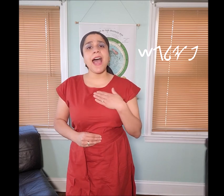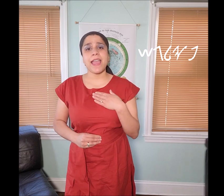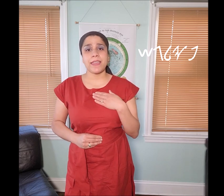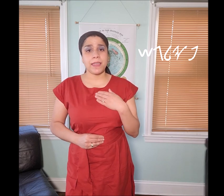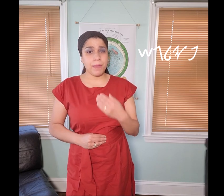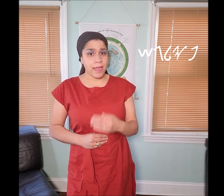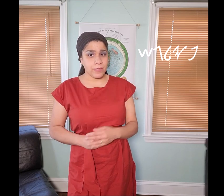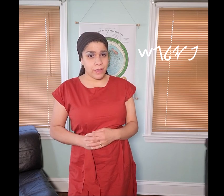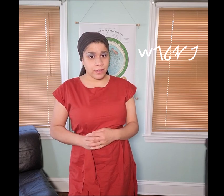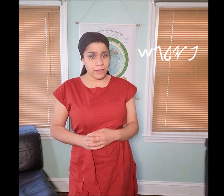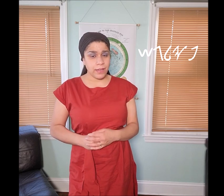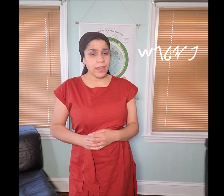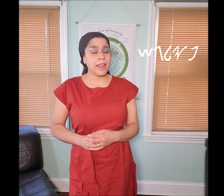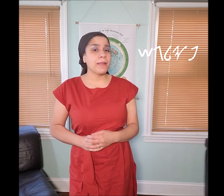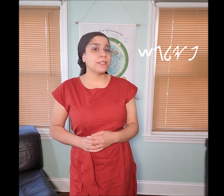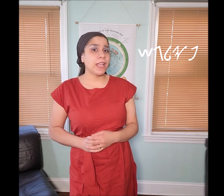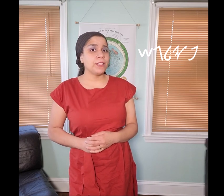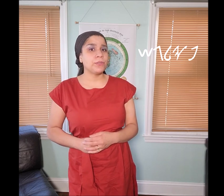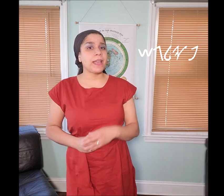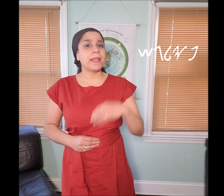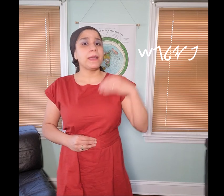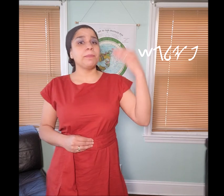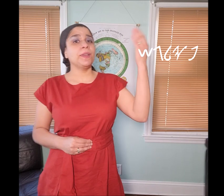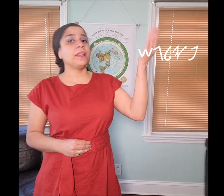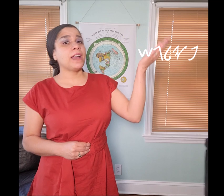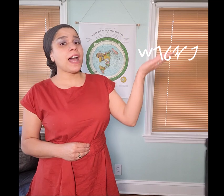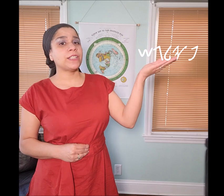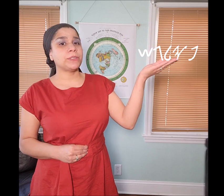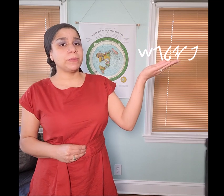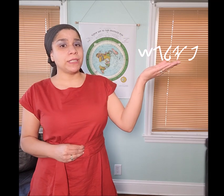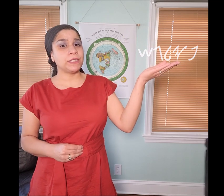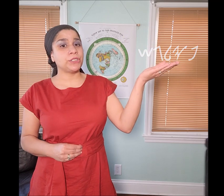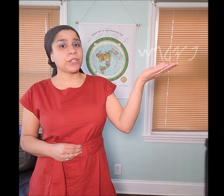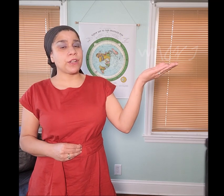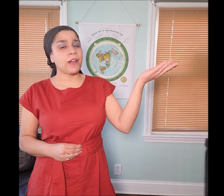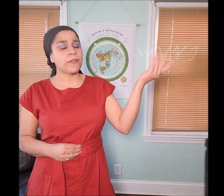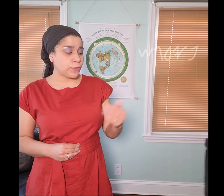I am Itharey and I’m telling you that “𐤐𐤉𐤋𐤂𐤔 peylgash” means jerking off (male ejaculation).